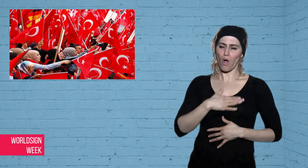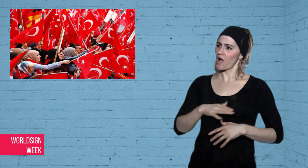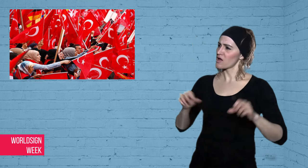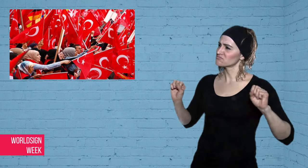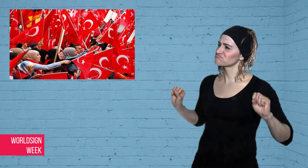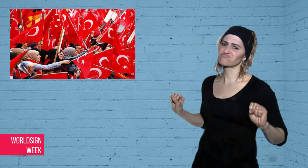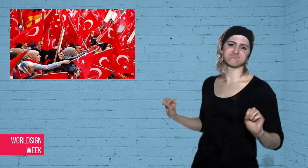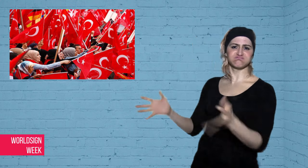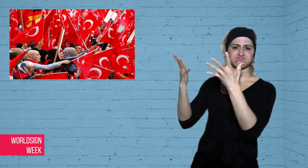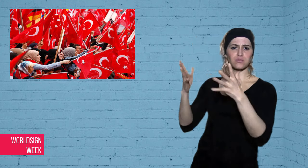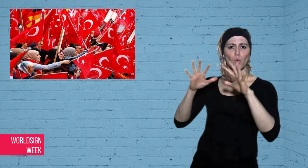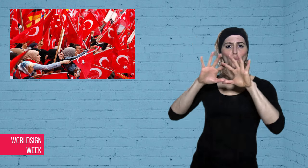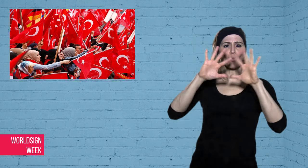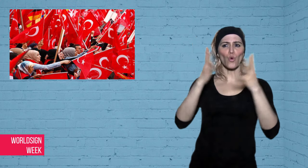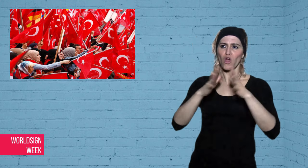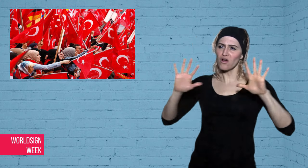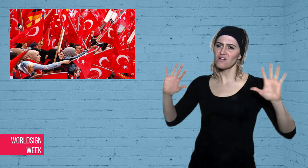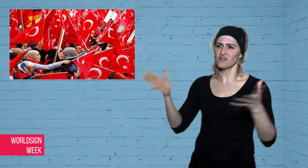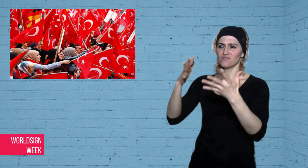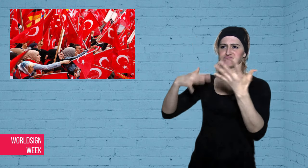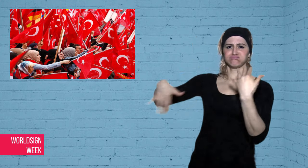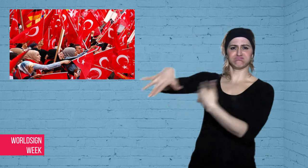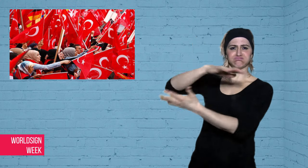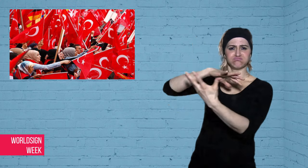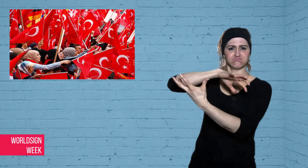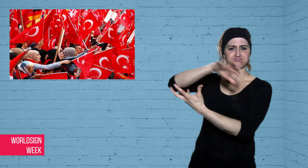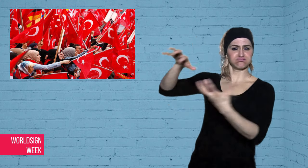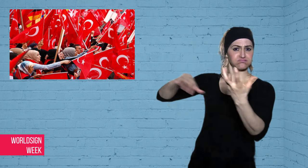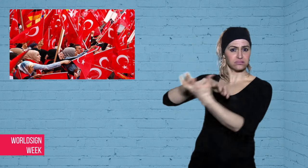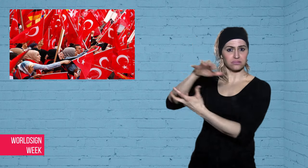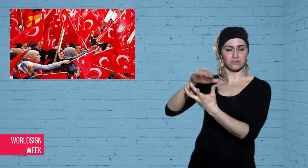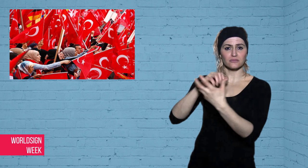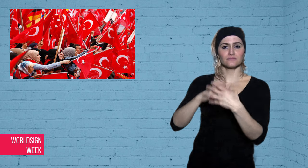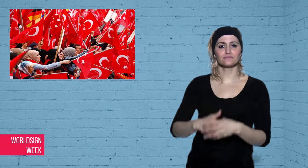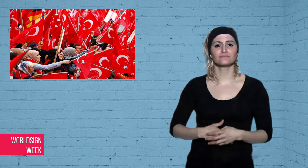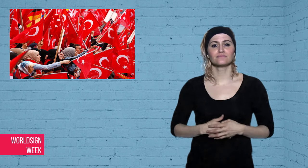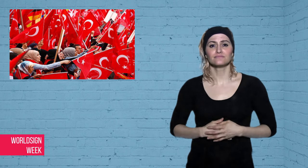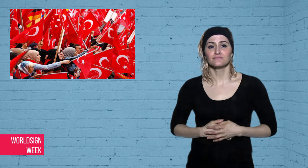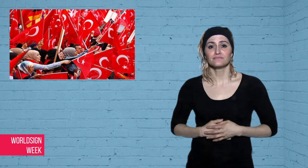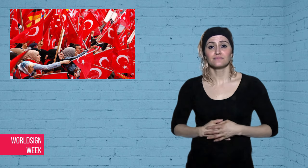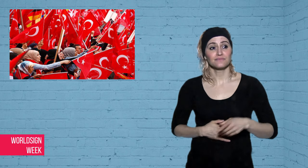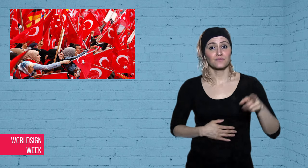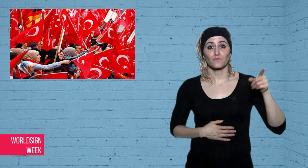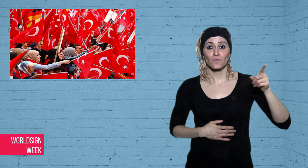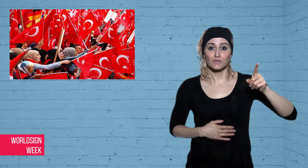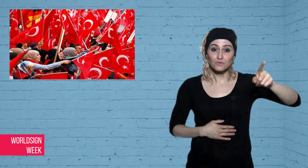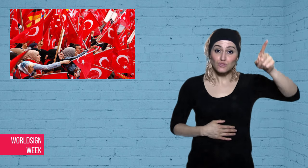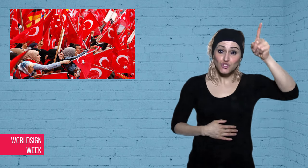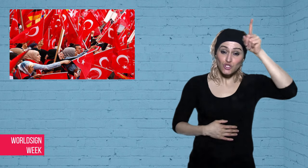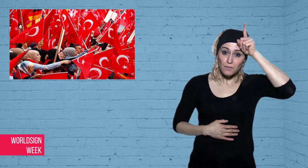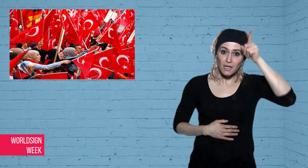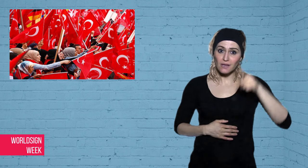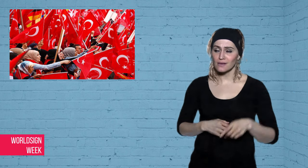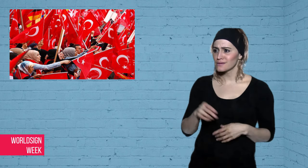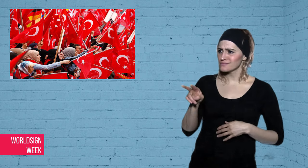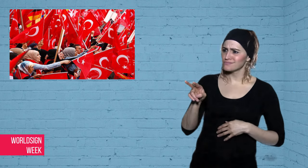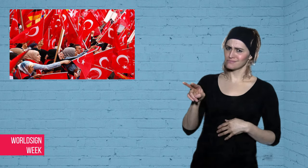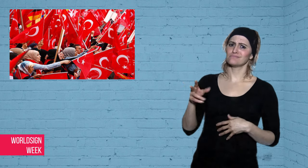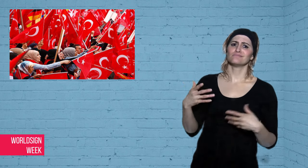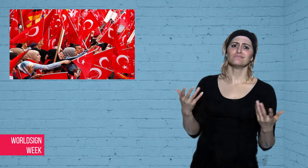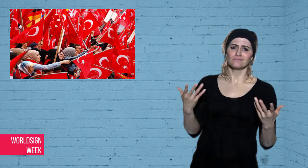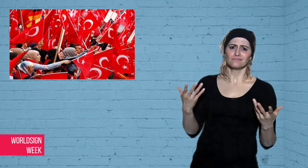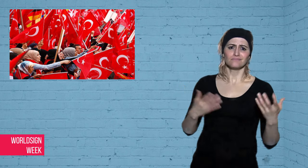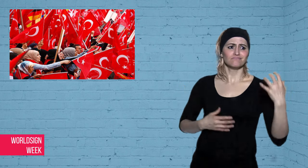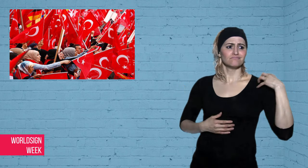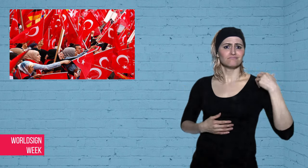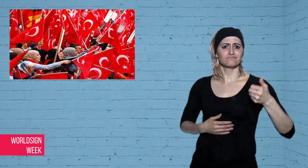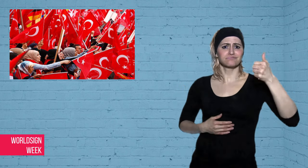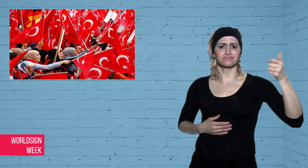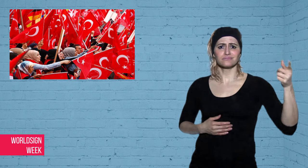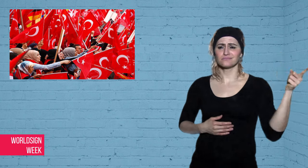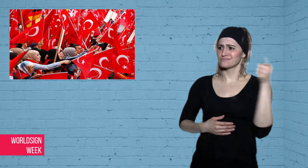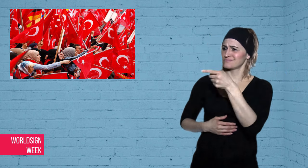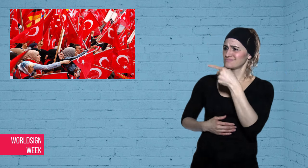it was “absurd, disgraceful and